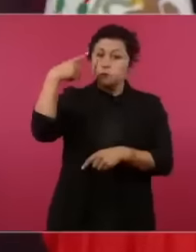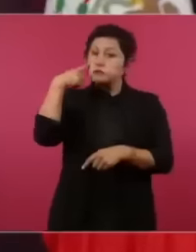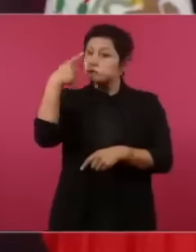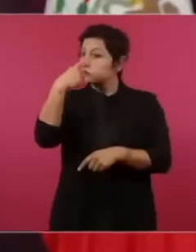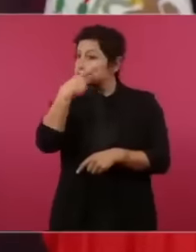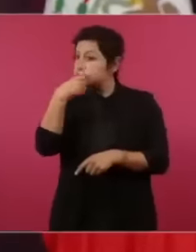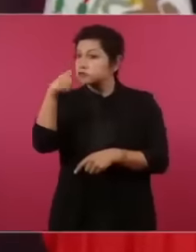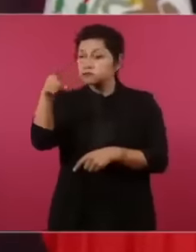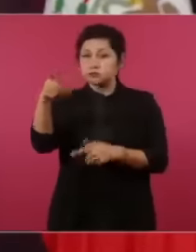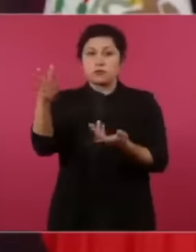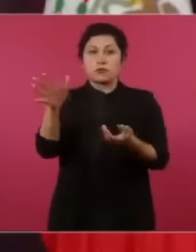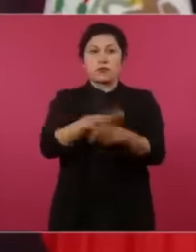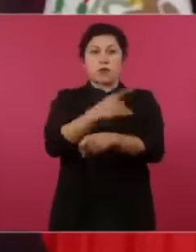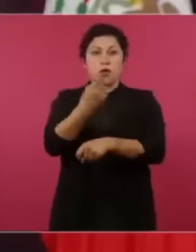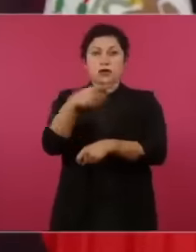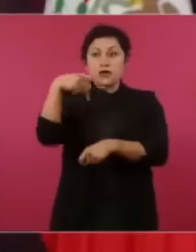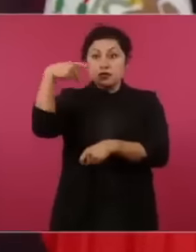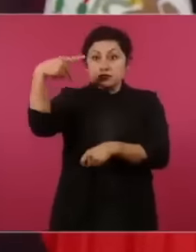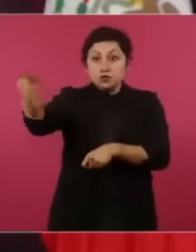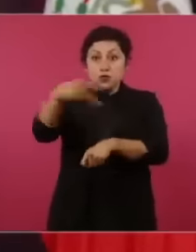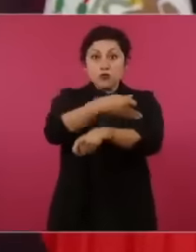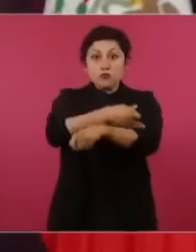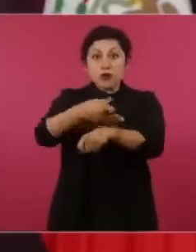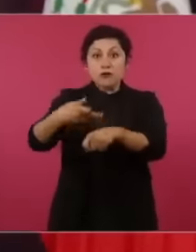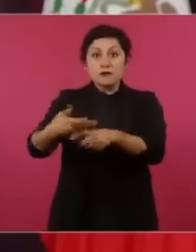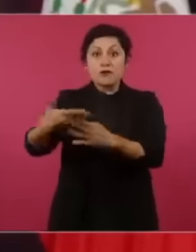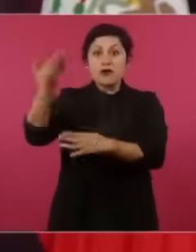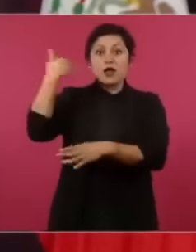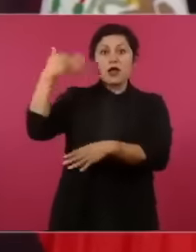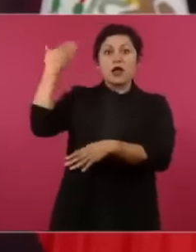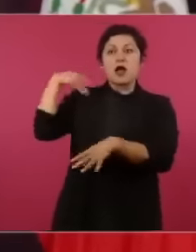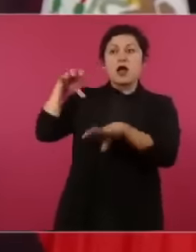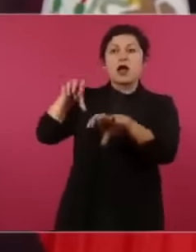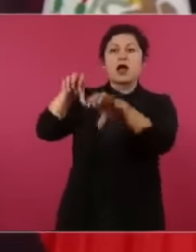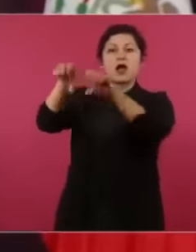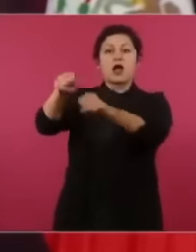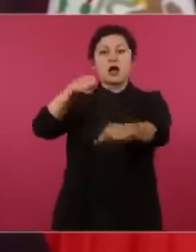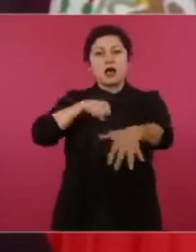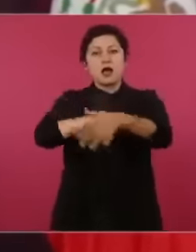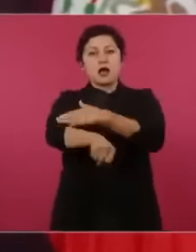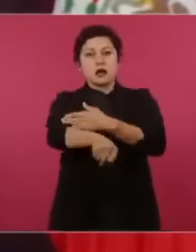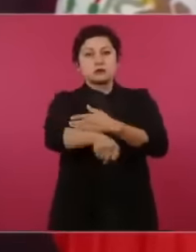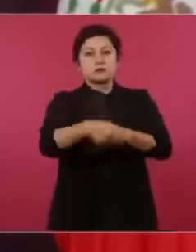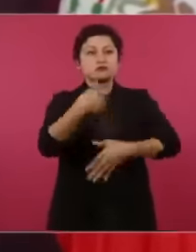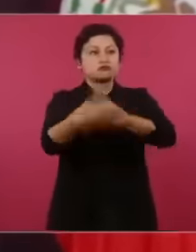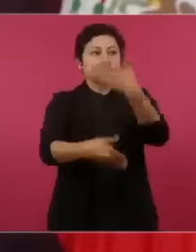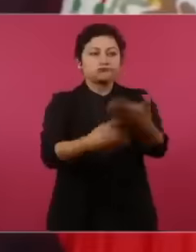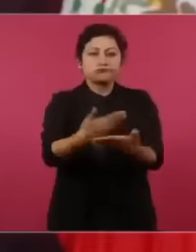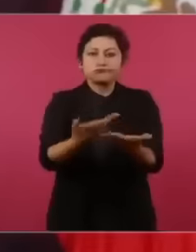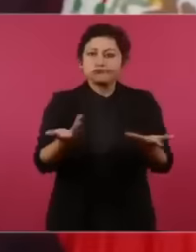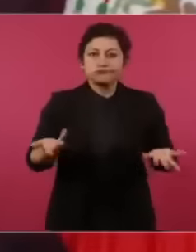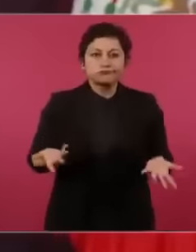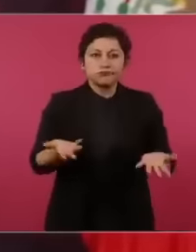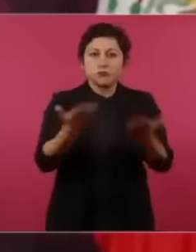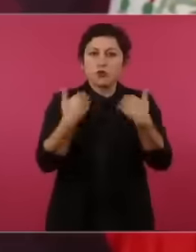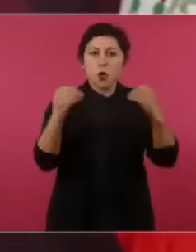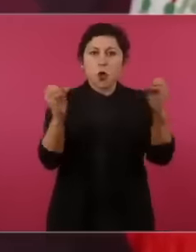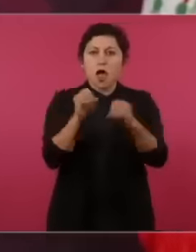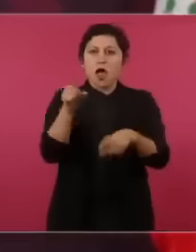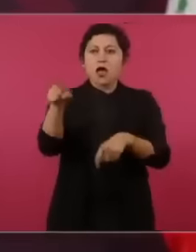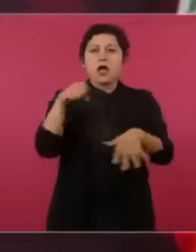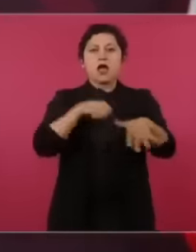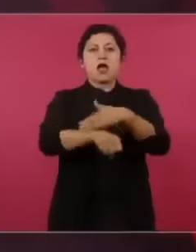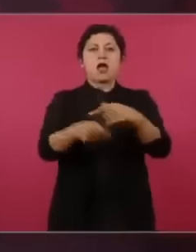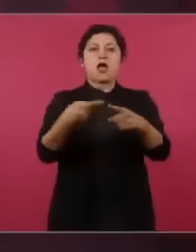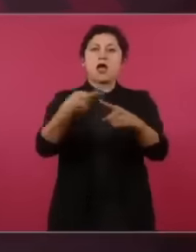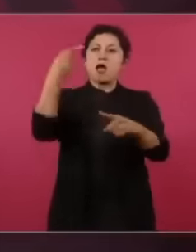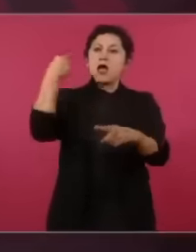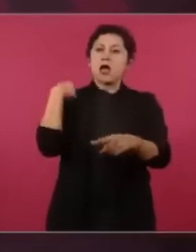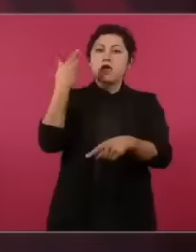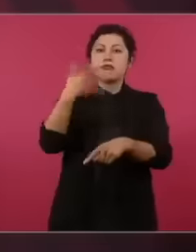detained for more than 10 years and